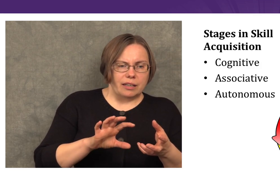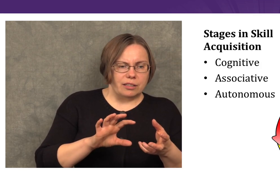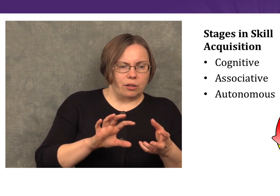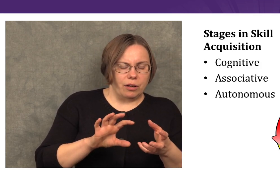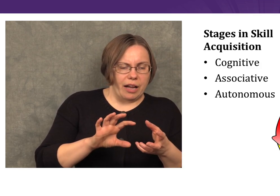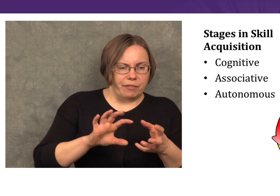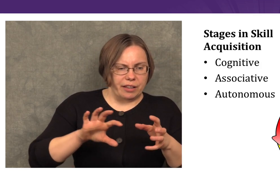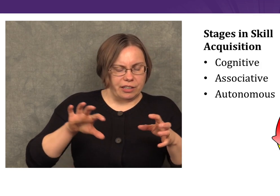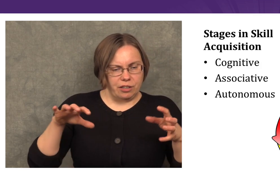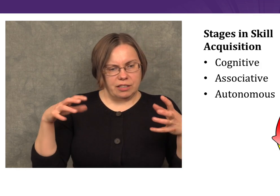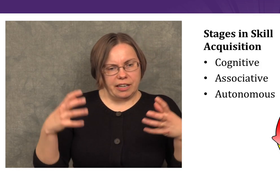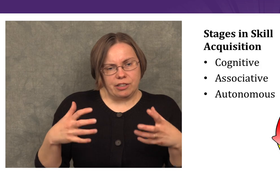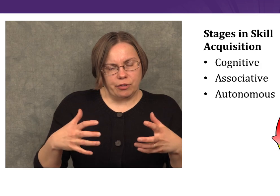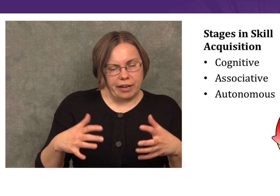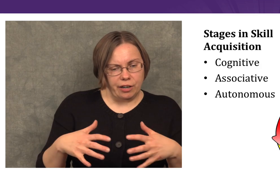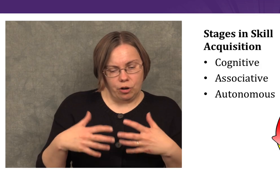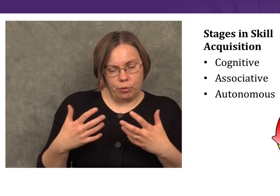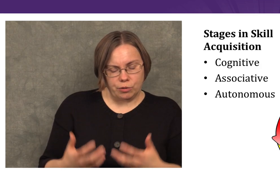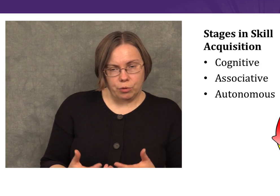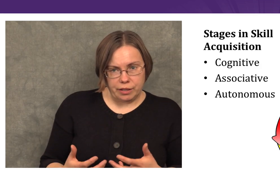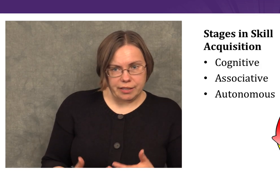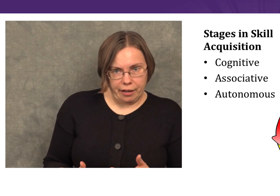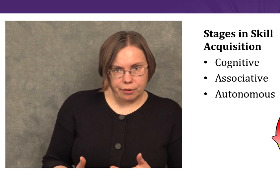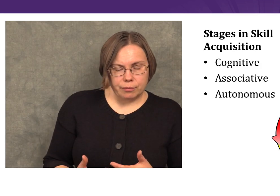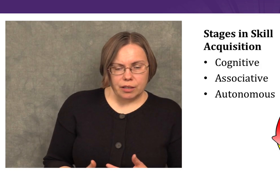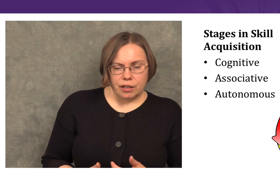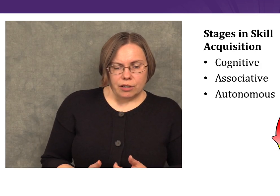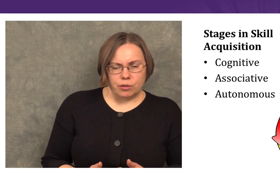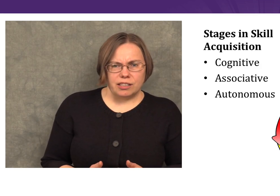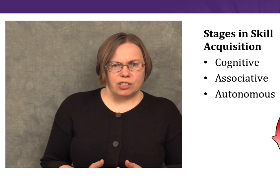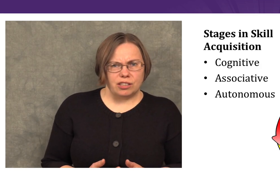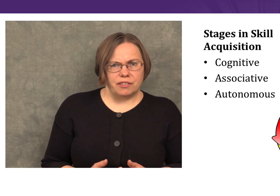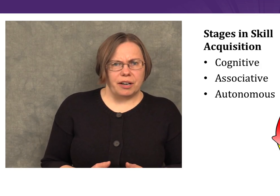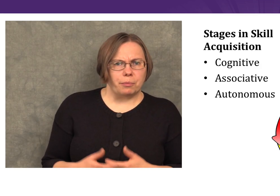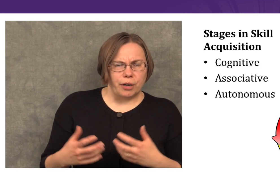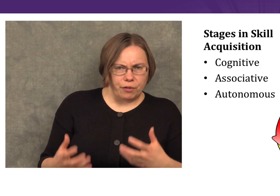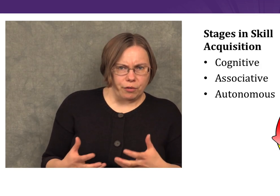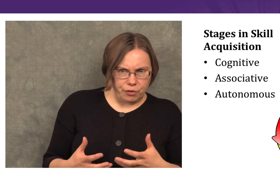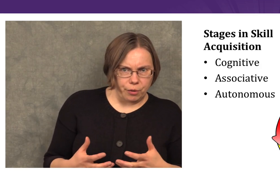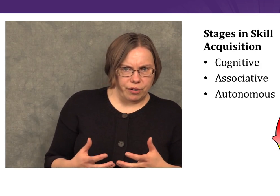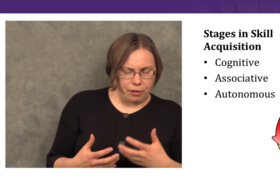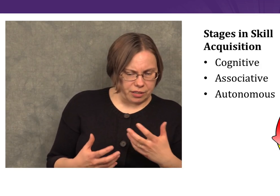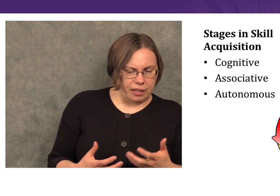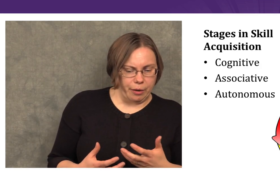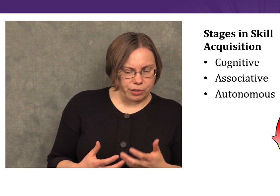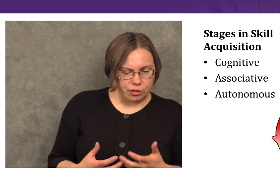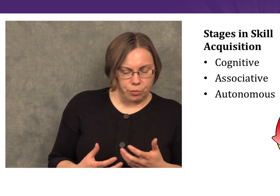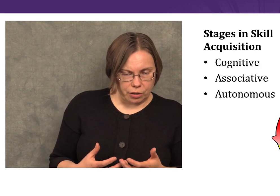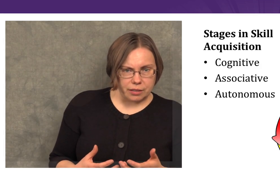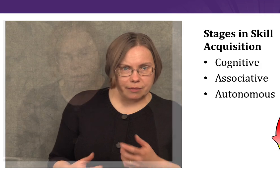until everything starts to integrate and go more smoothly together. This is just a very brief overview of how skill acquisition works.